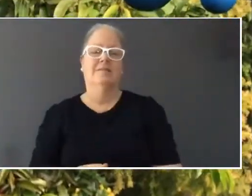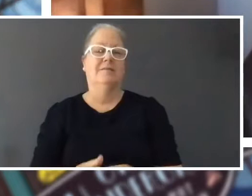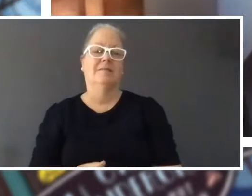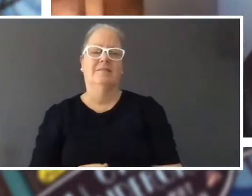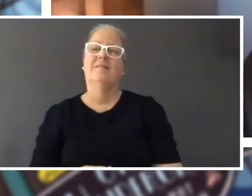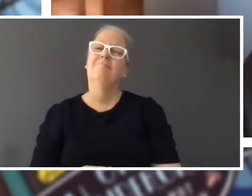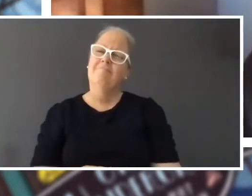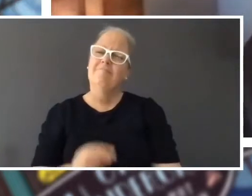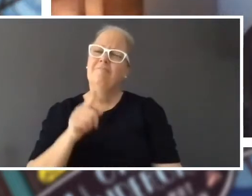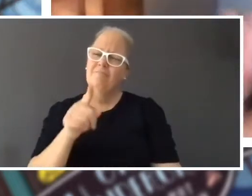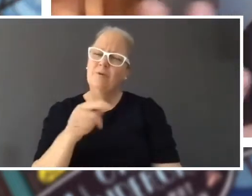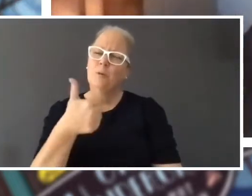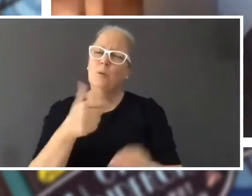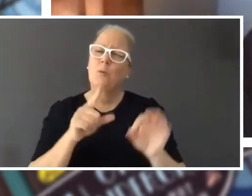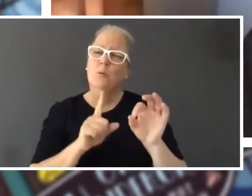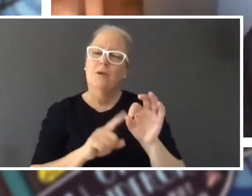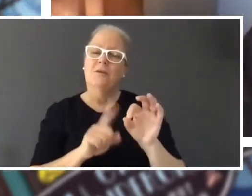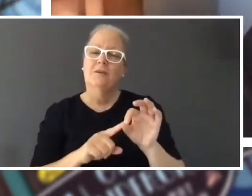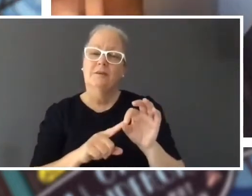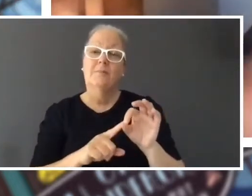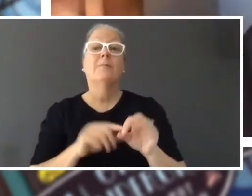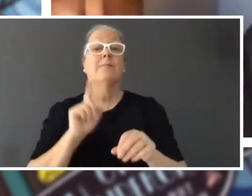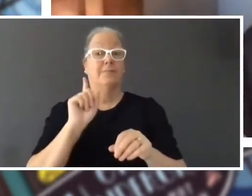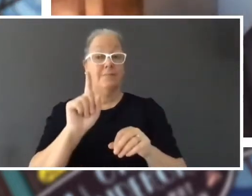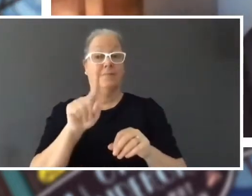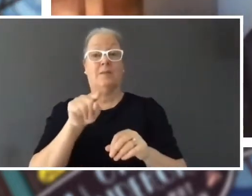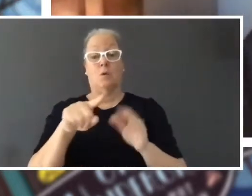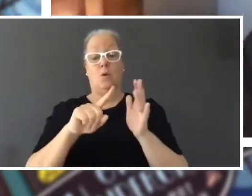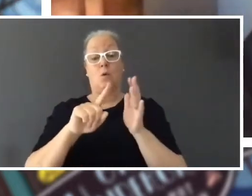Mat: My book, well firstly an orchard is like a big group of trees that grows fruit